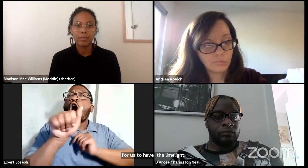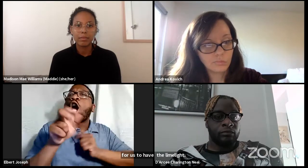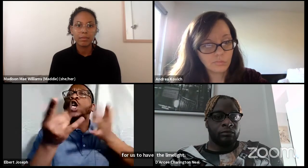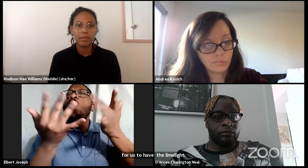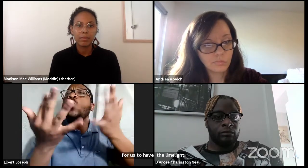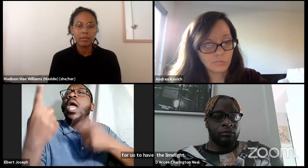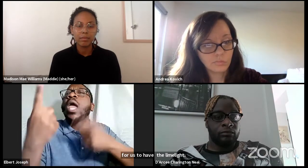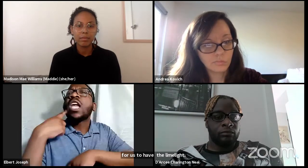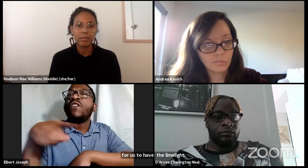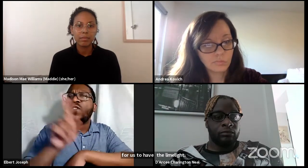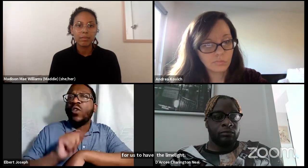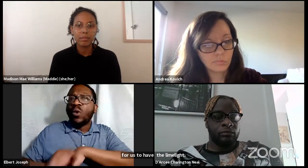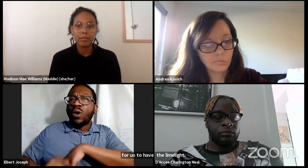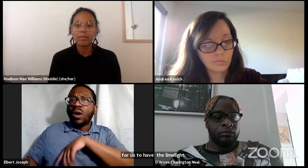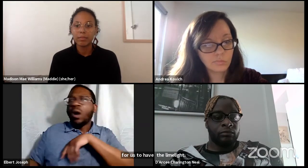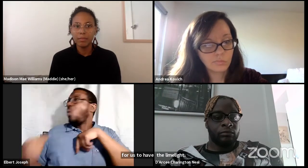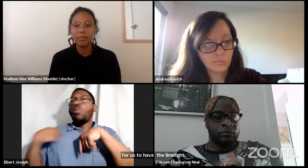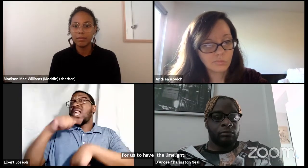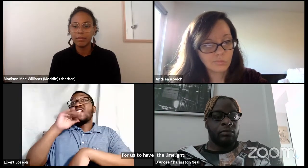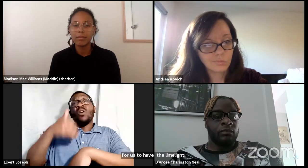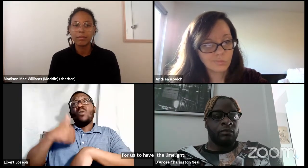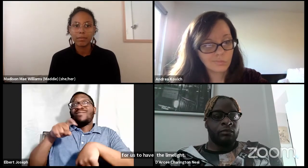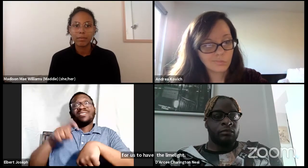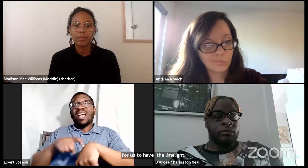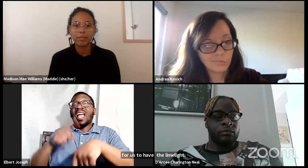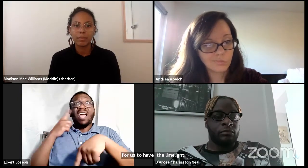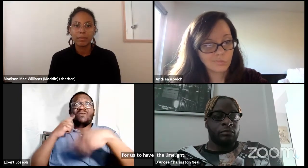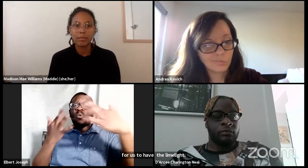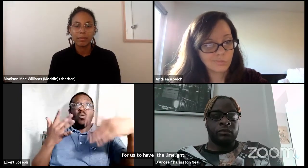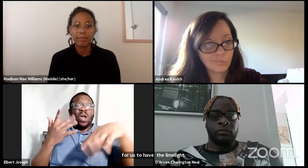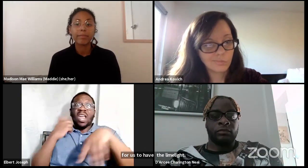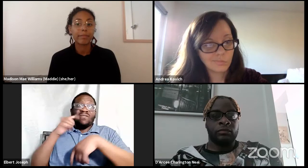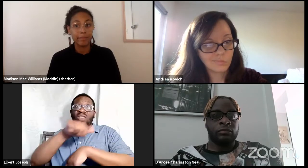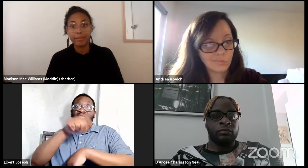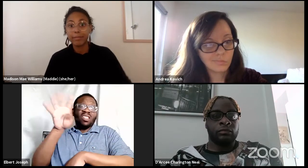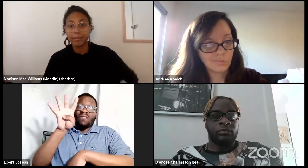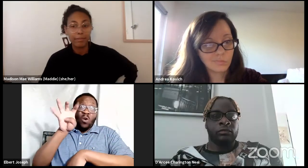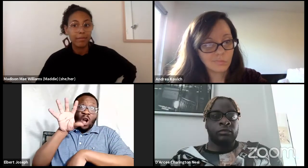What do we wait? What is the audience waiting for? What are the Tony's waiting for? What are they out there waiting for?